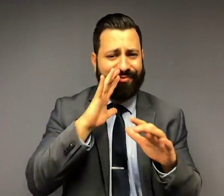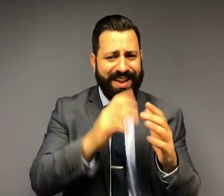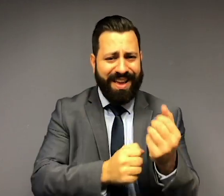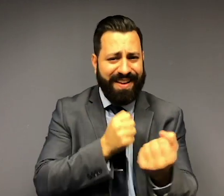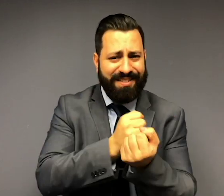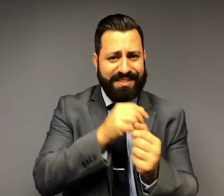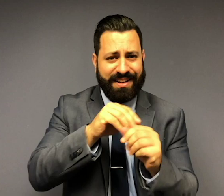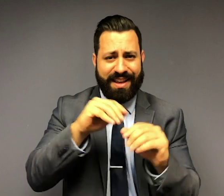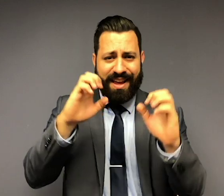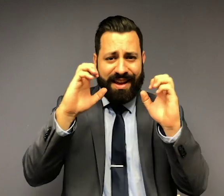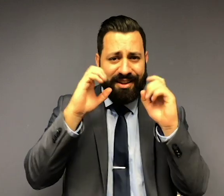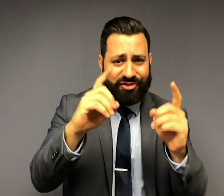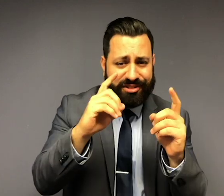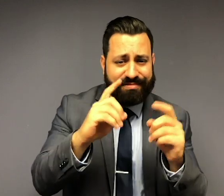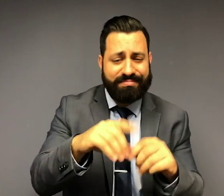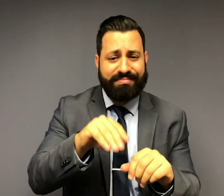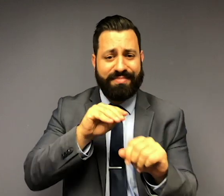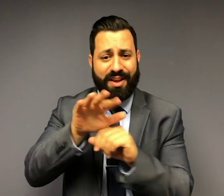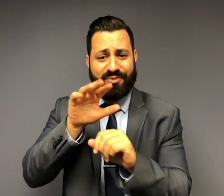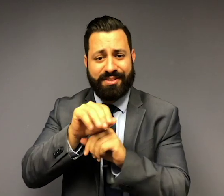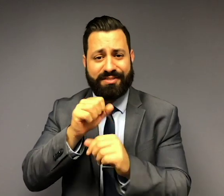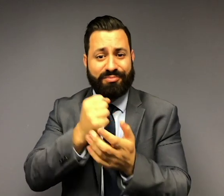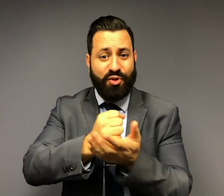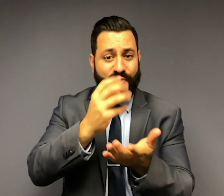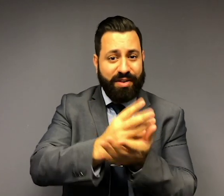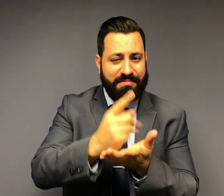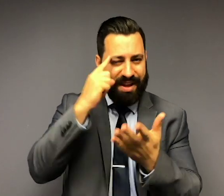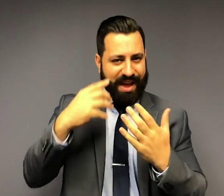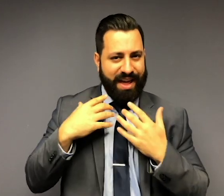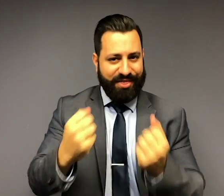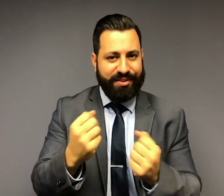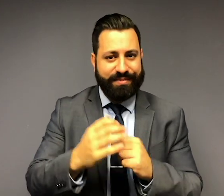Deaf community for education, counseling, social work, and mental health.